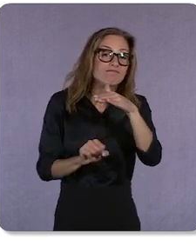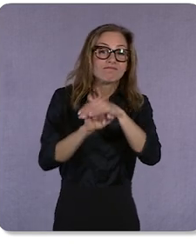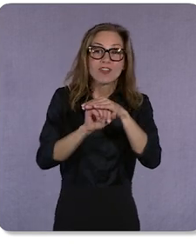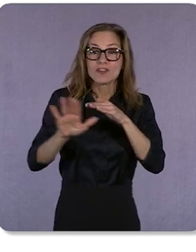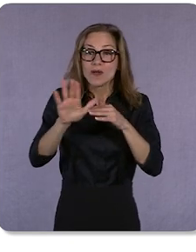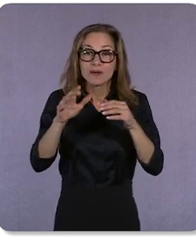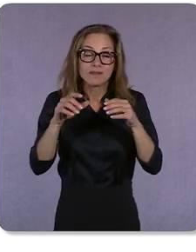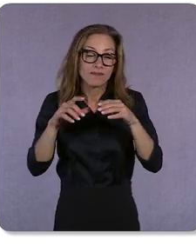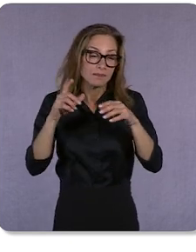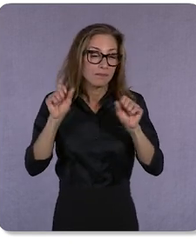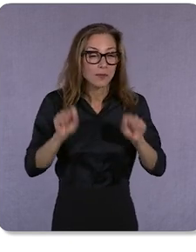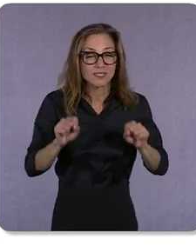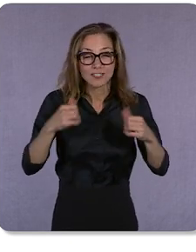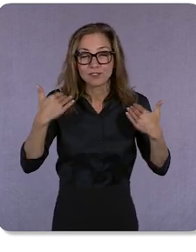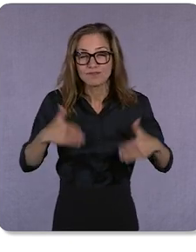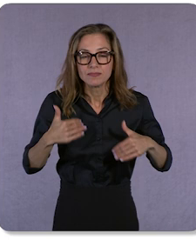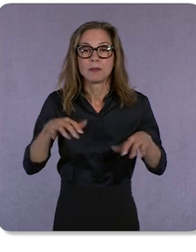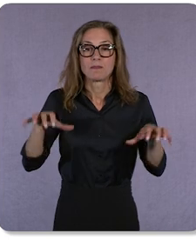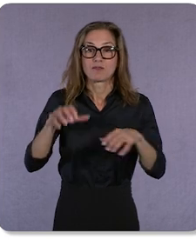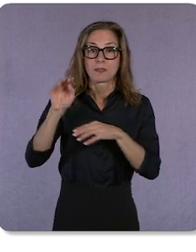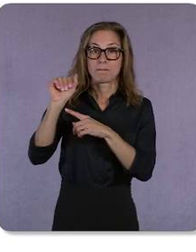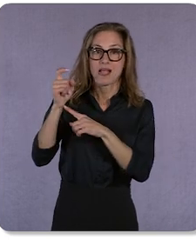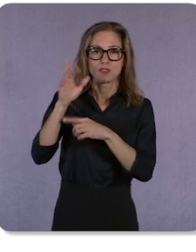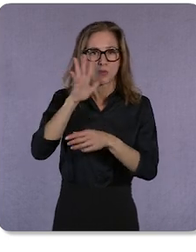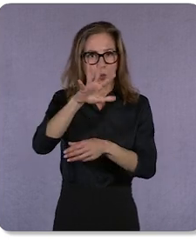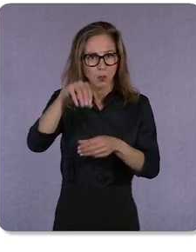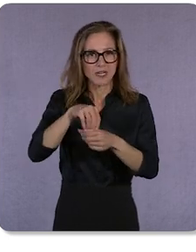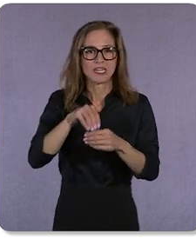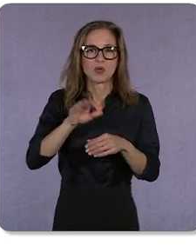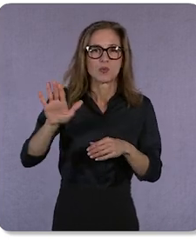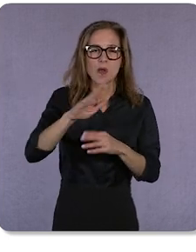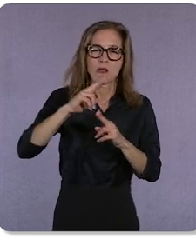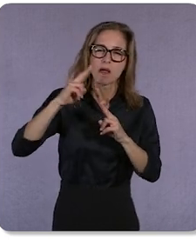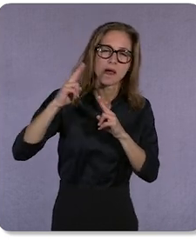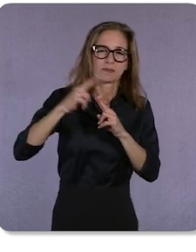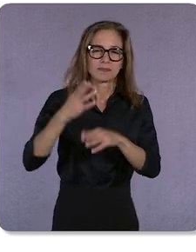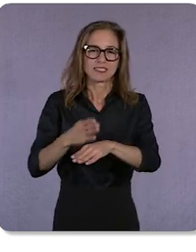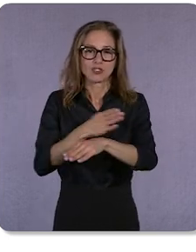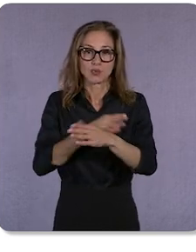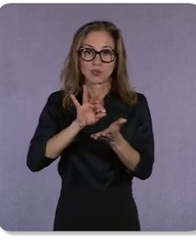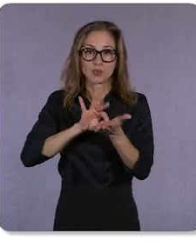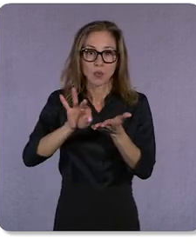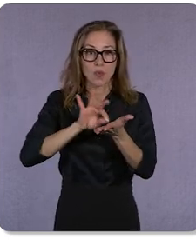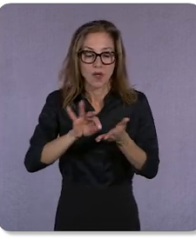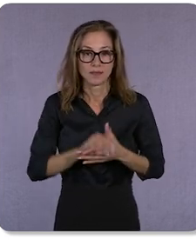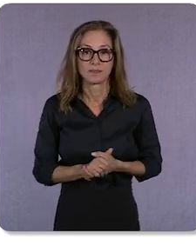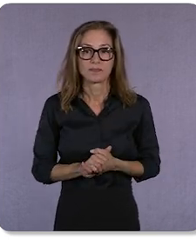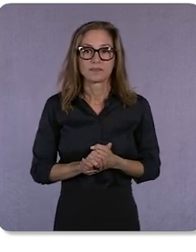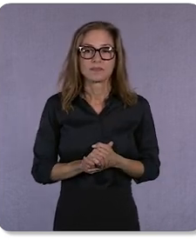Max will be included in optimization score. And finally, because you need flexible ways to